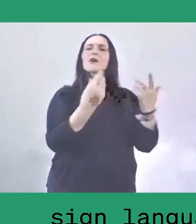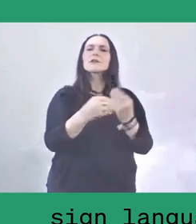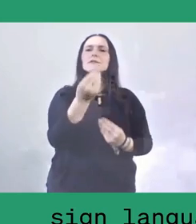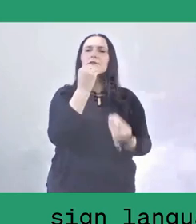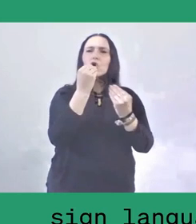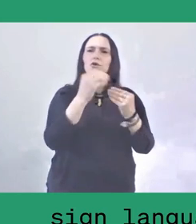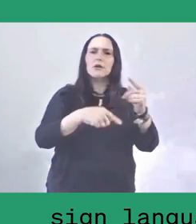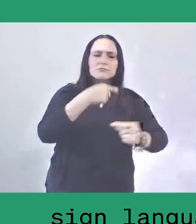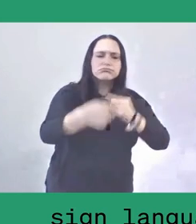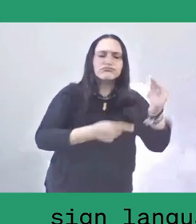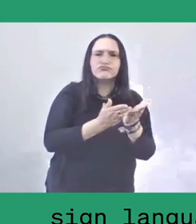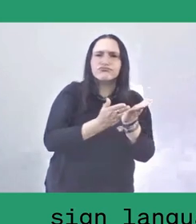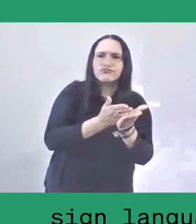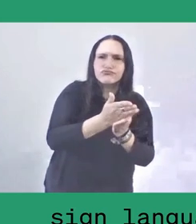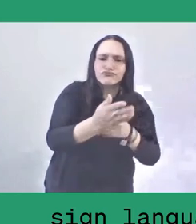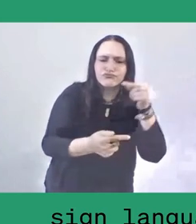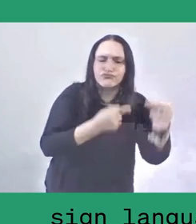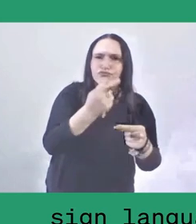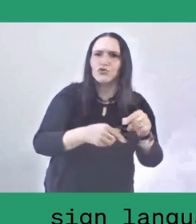And speaking of the process of para itself,